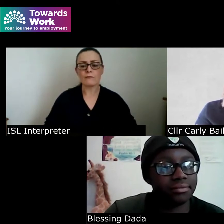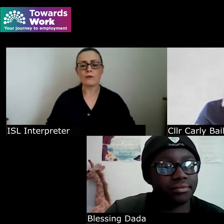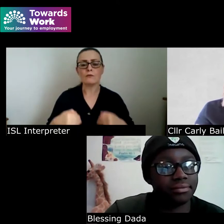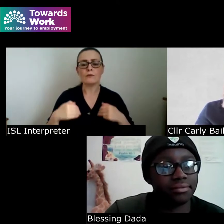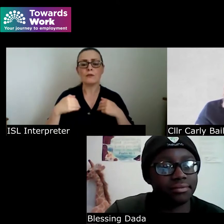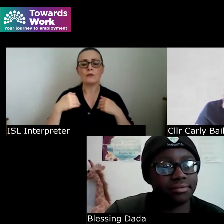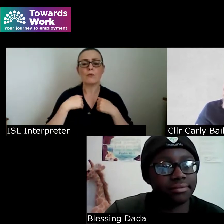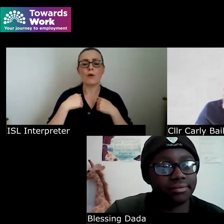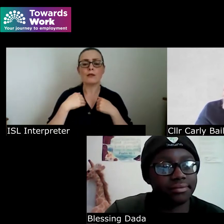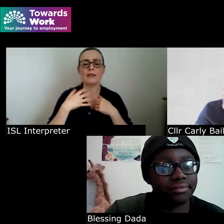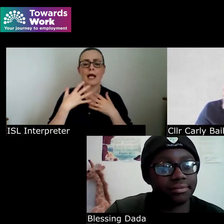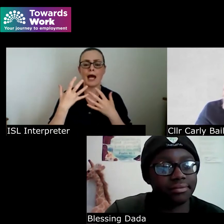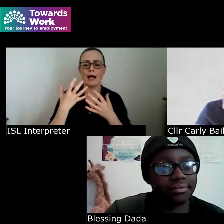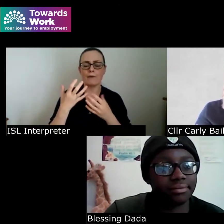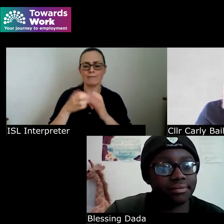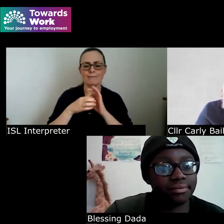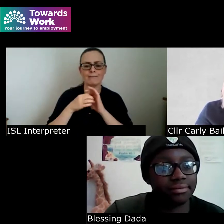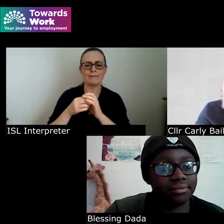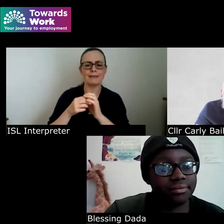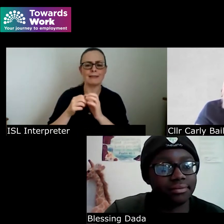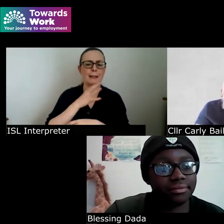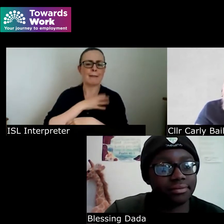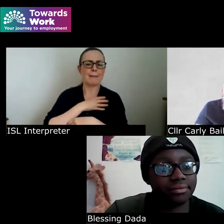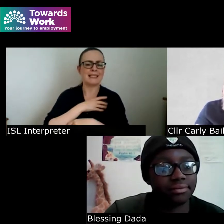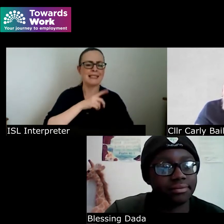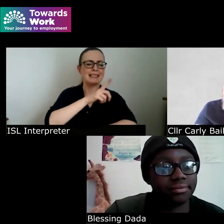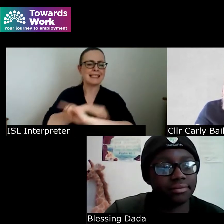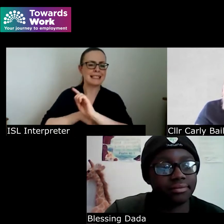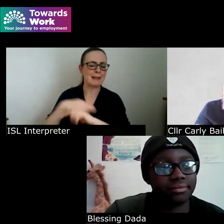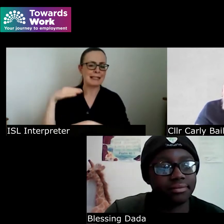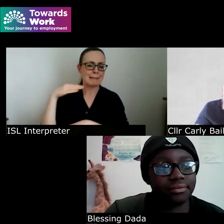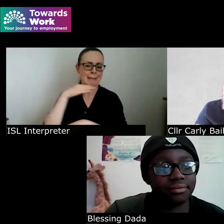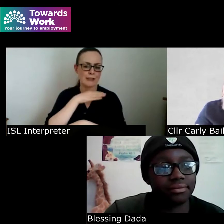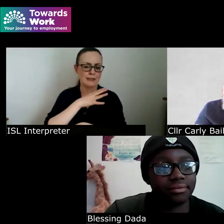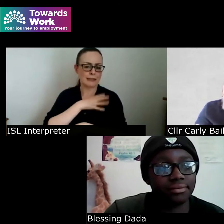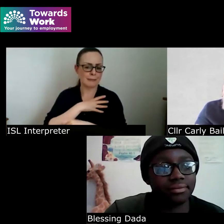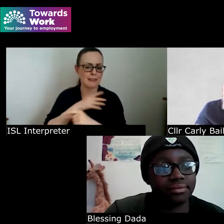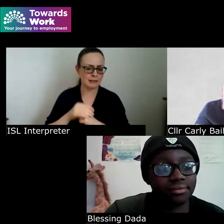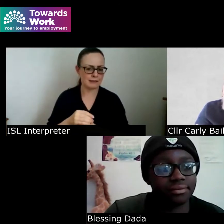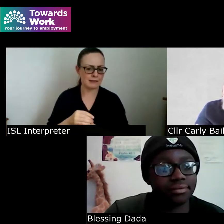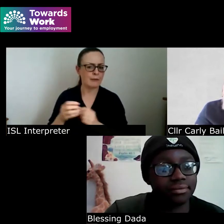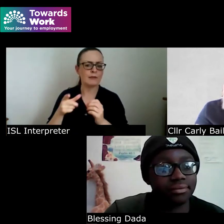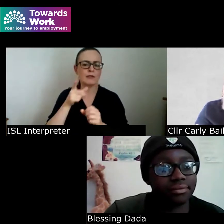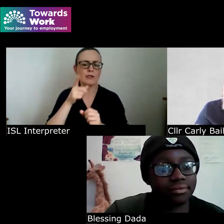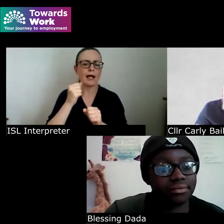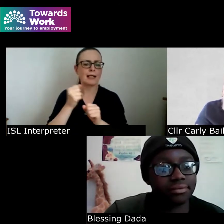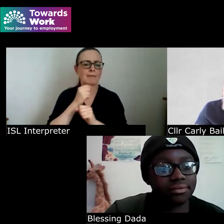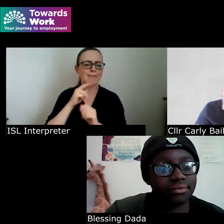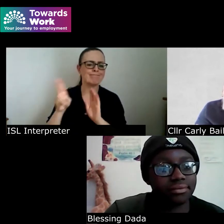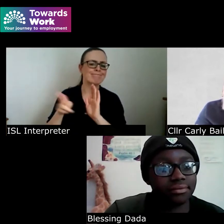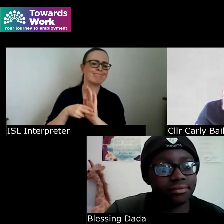the disability matters committee um stigma is just I think something that really we need to be trying